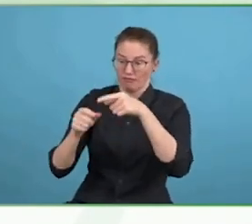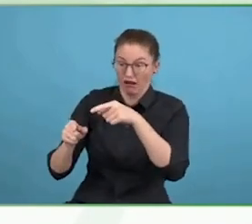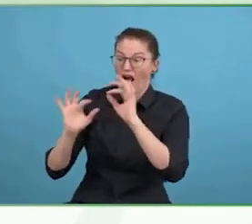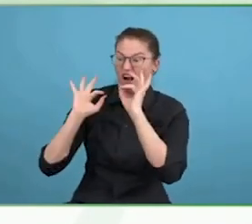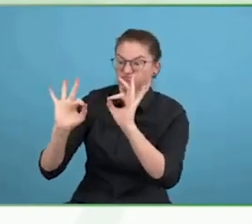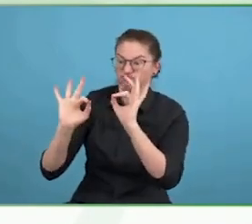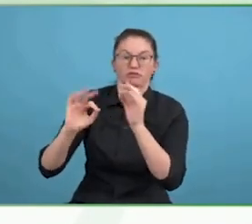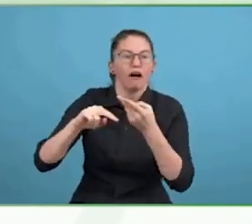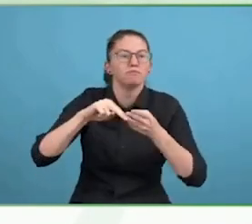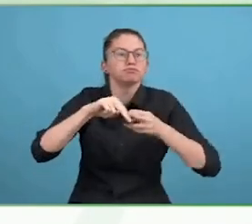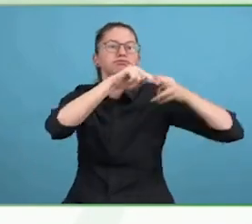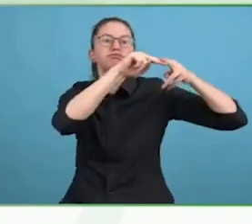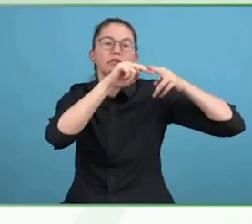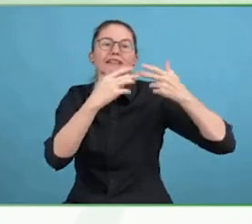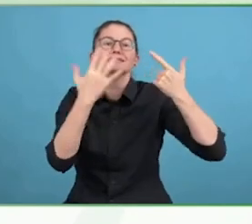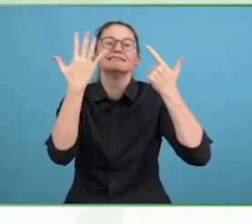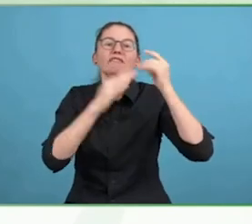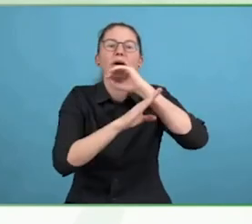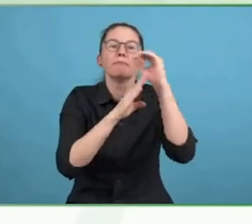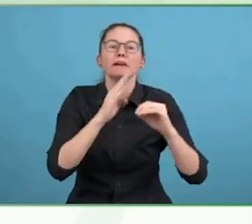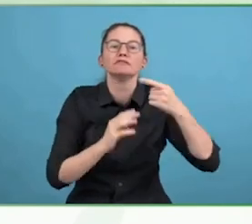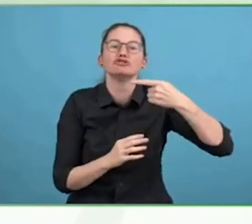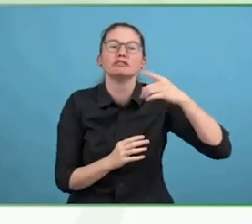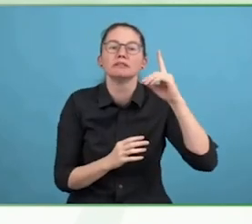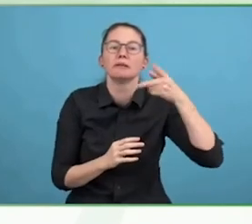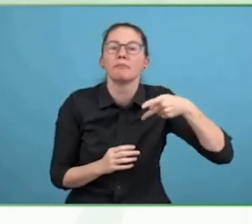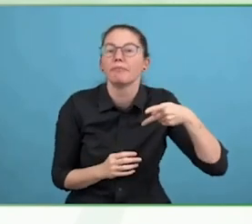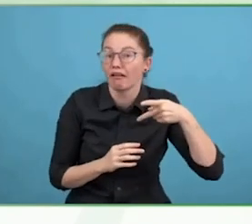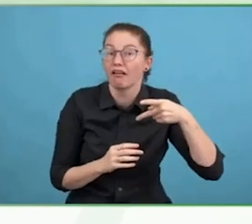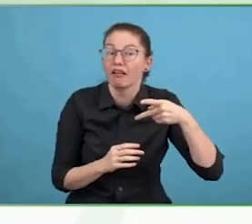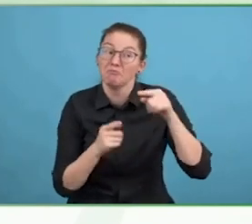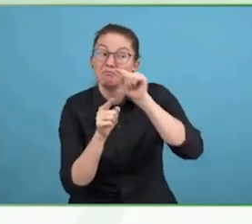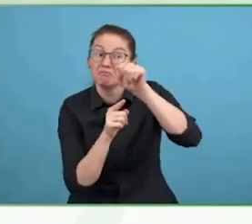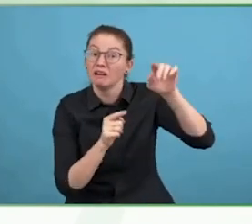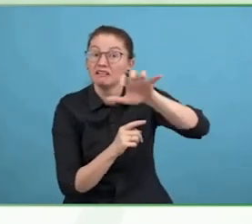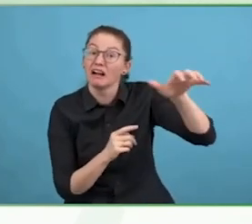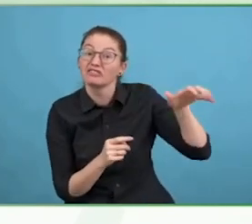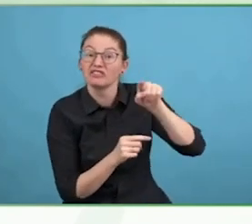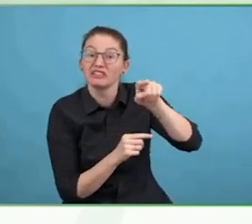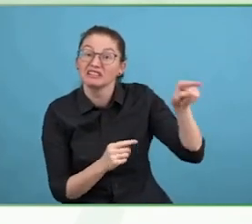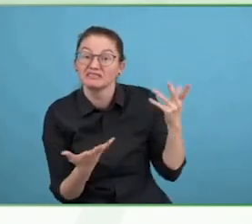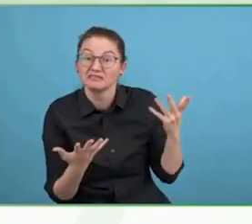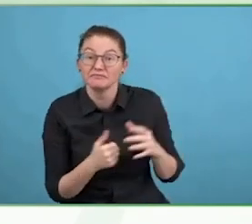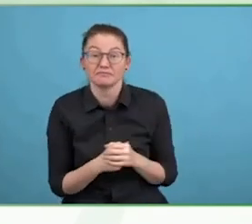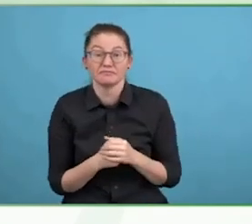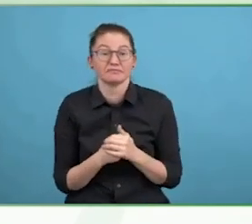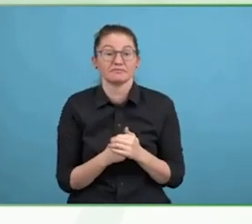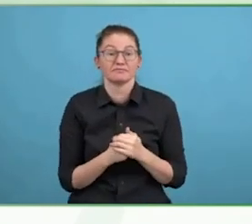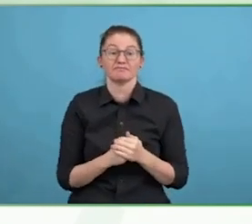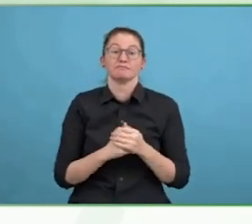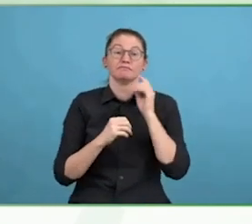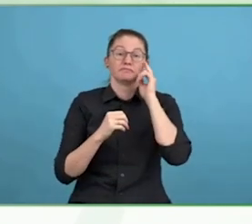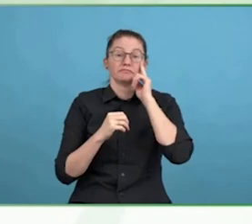and the fact you are getting this from the executive ranks is so needed and what we are doing.